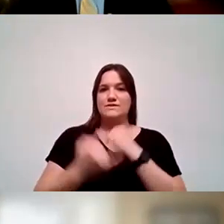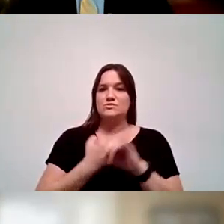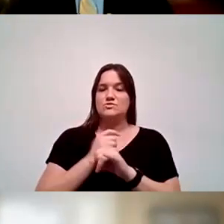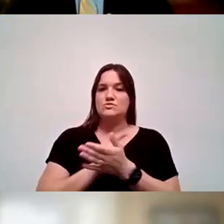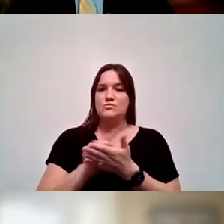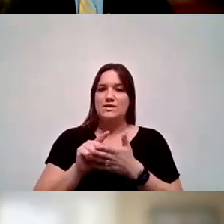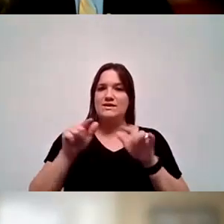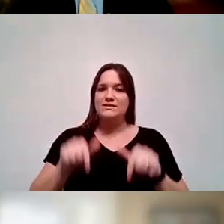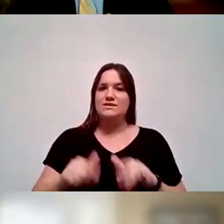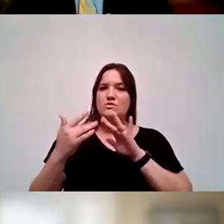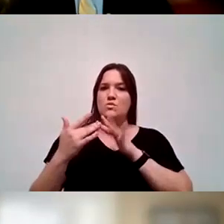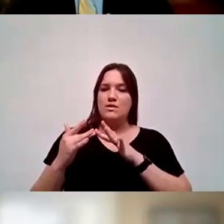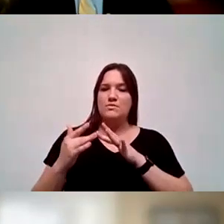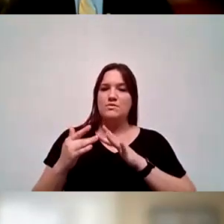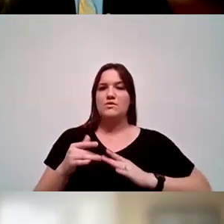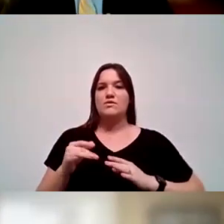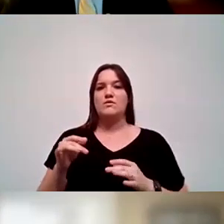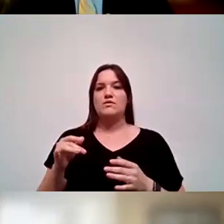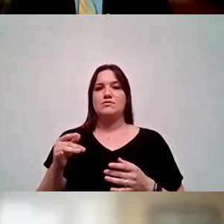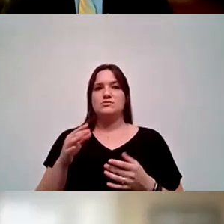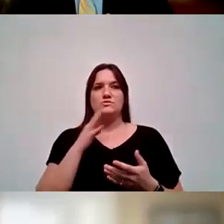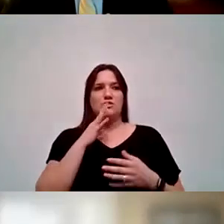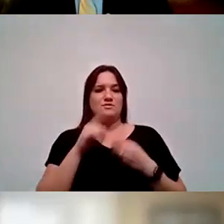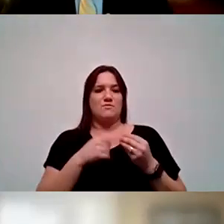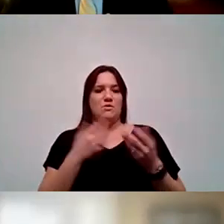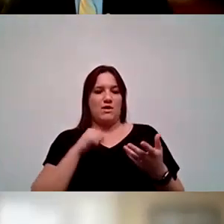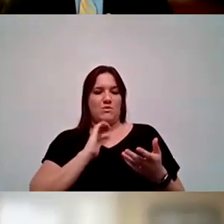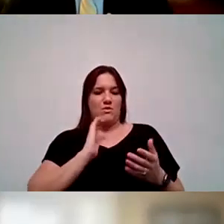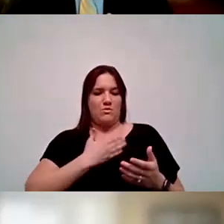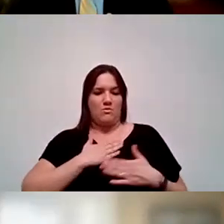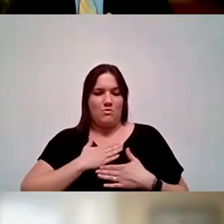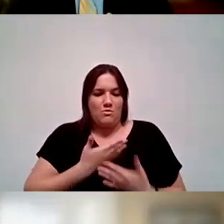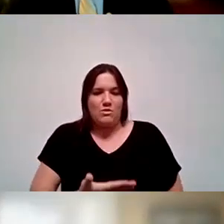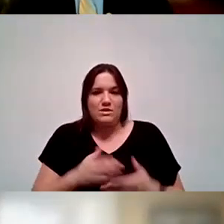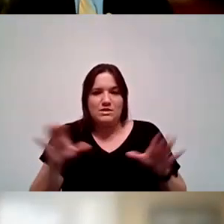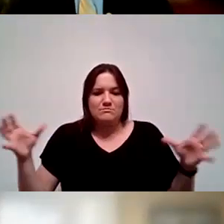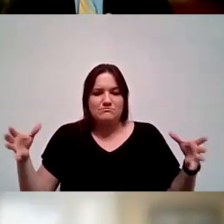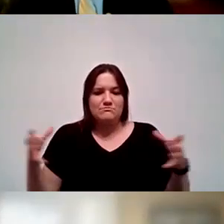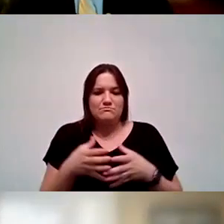I think speaks to what our willingness is collectively to work together